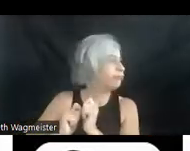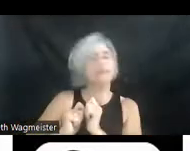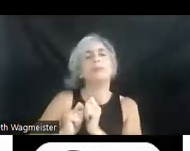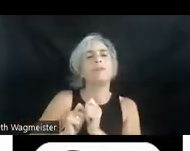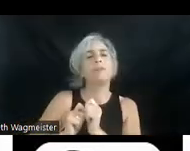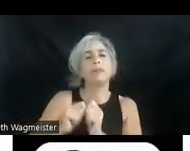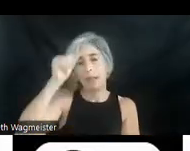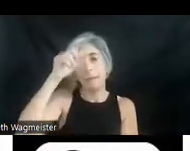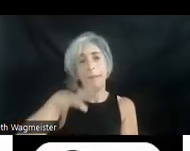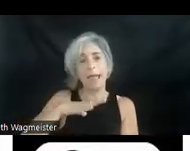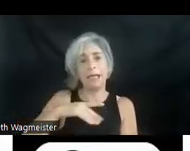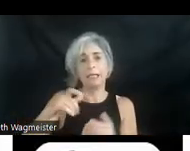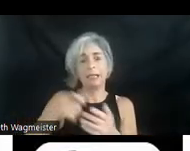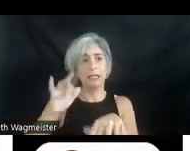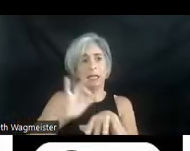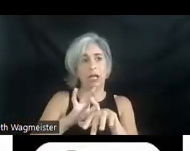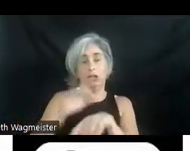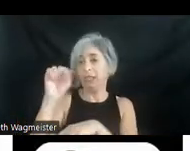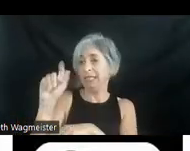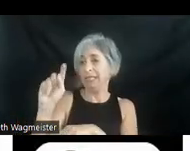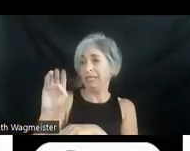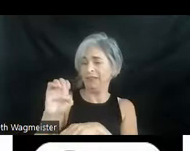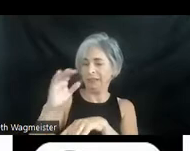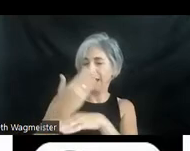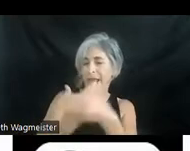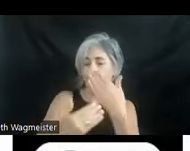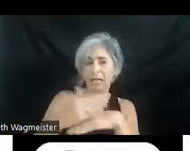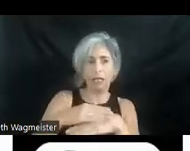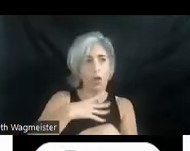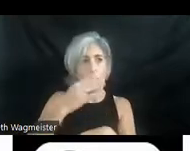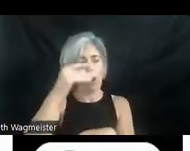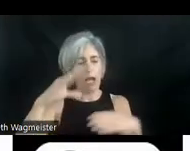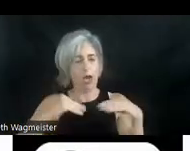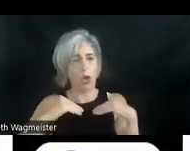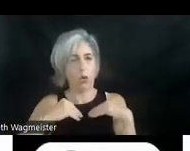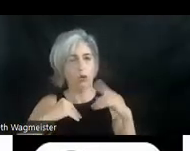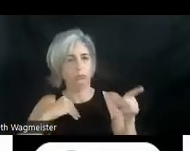Stevie's hands. In a diner the white owner points an Iranian away from the counter. At